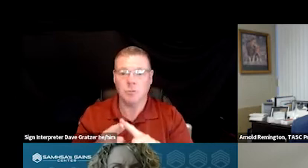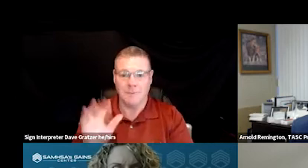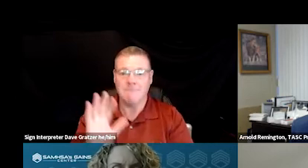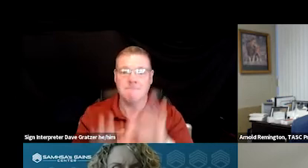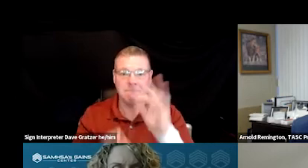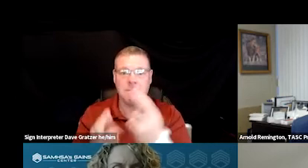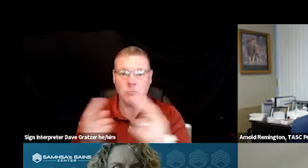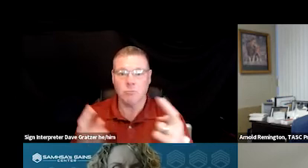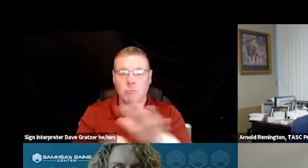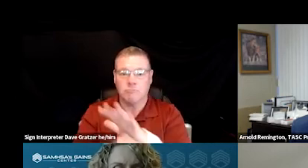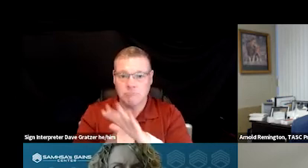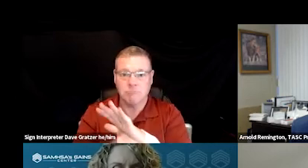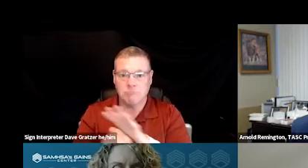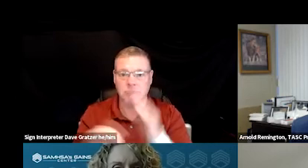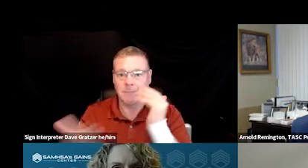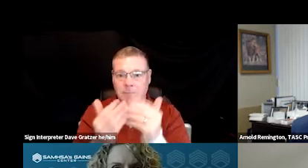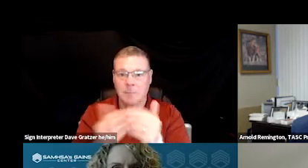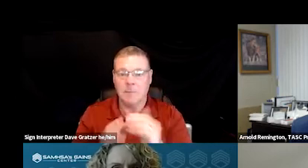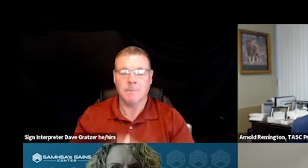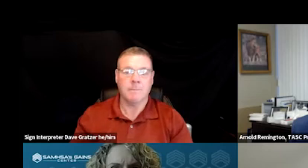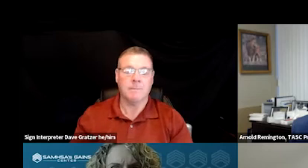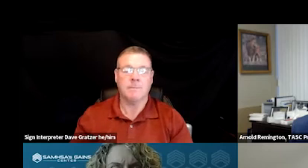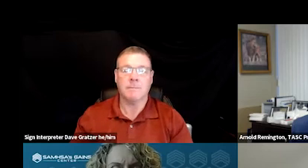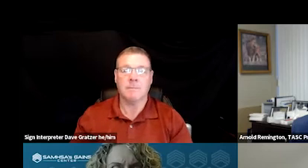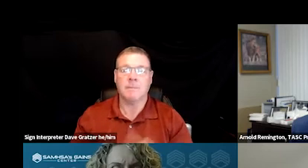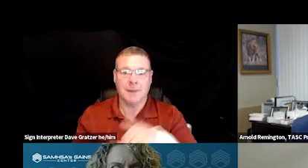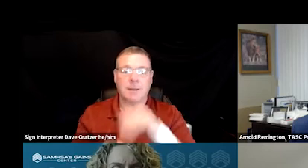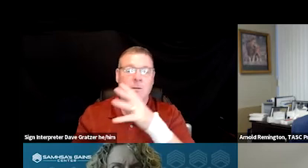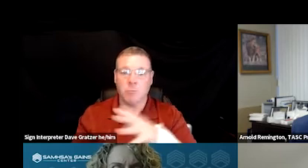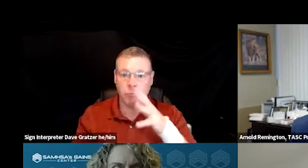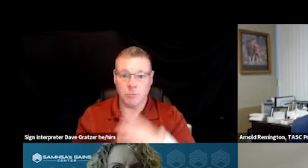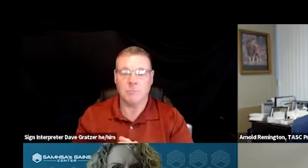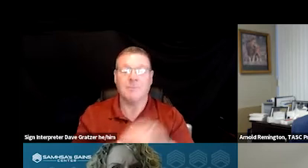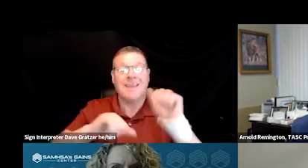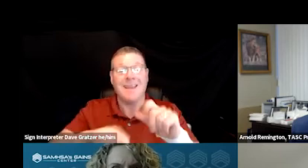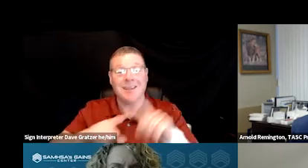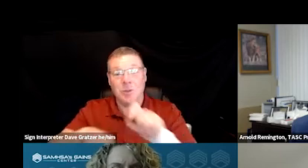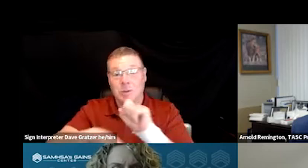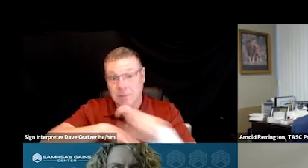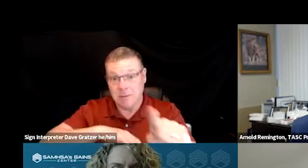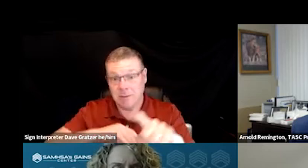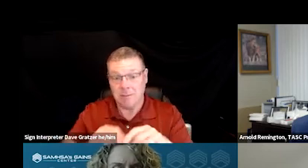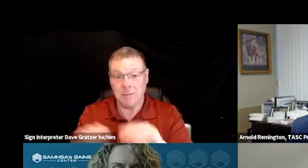resource in someone's rural community, be able to dispatch a mobile team to go